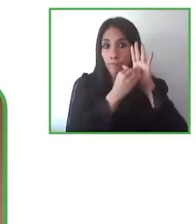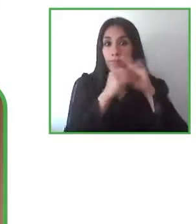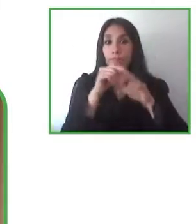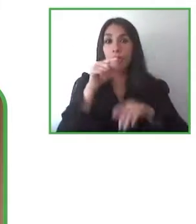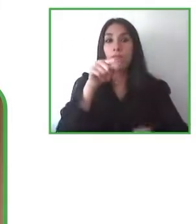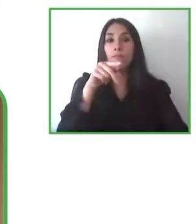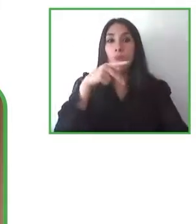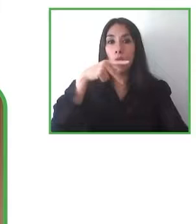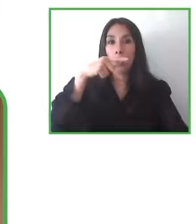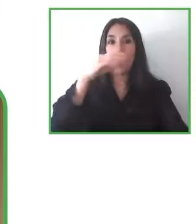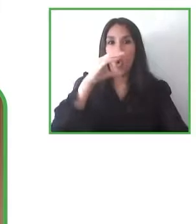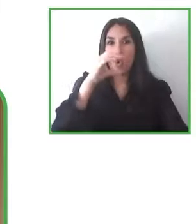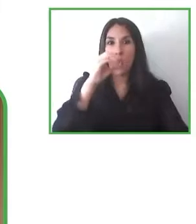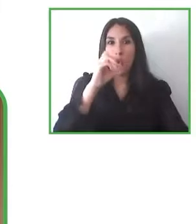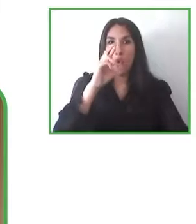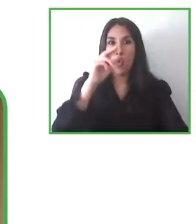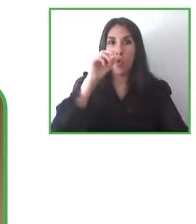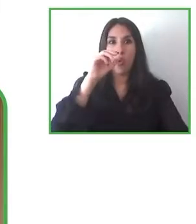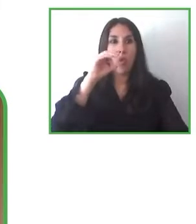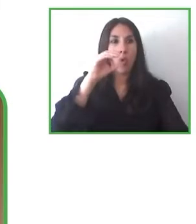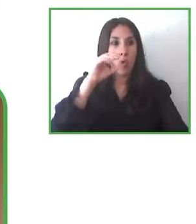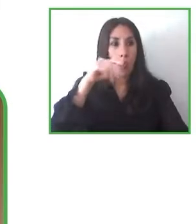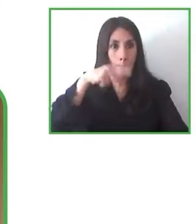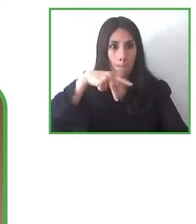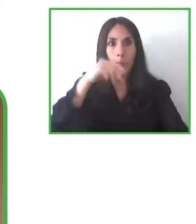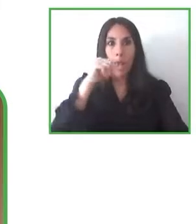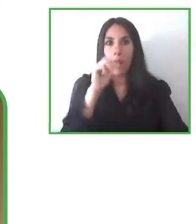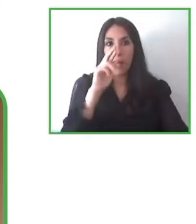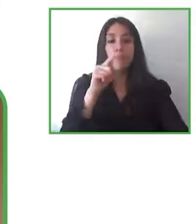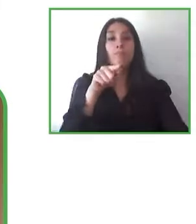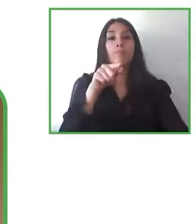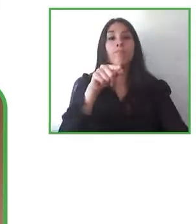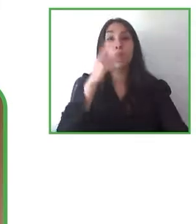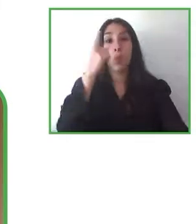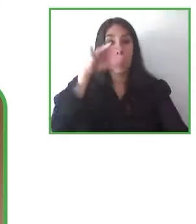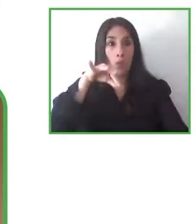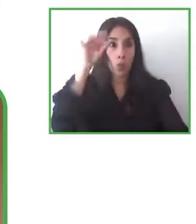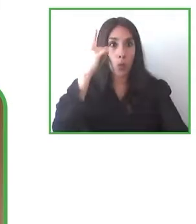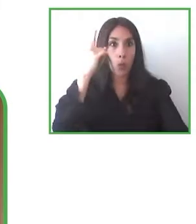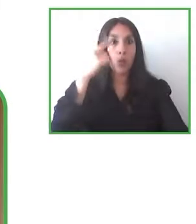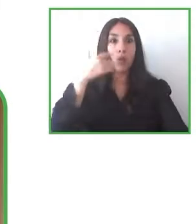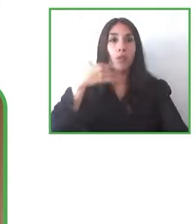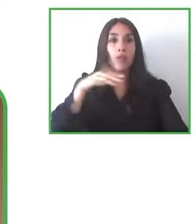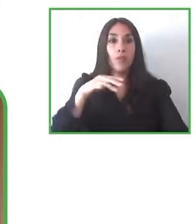Foundation is not only to talk with the Ministry of Arts and Culture about our